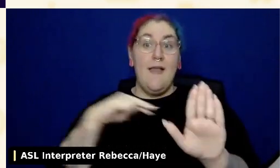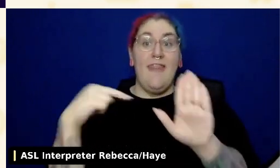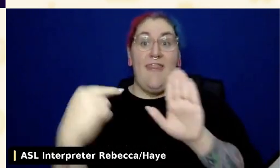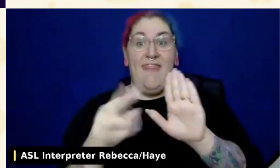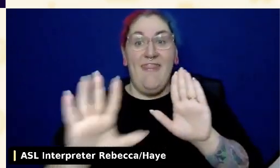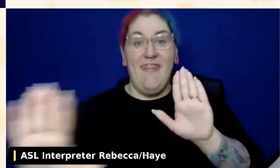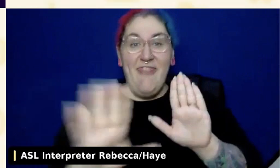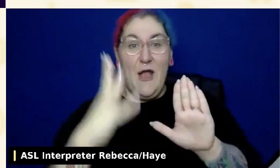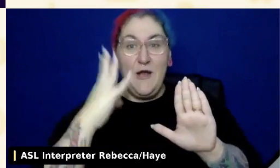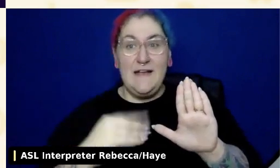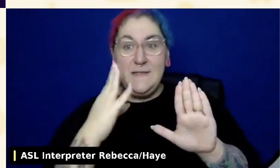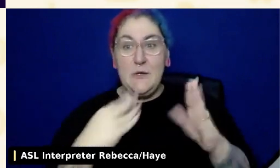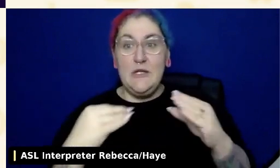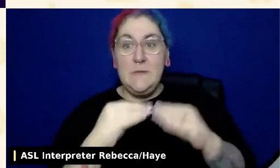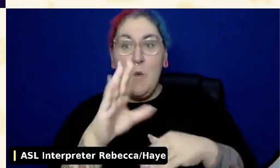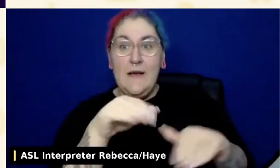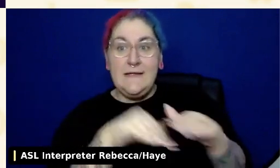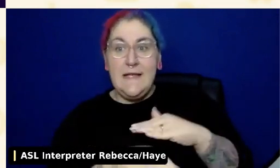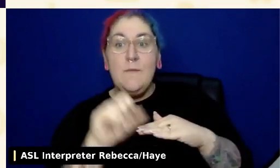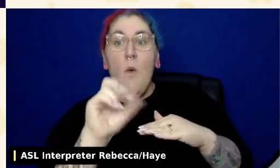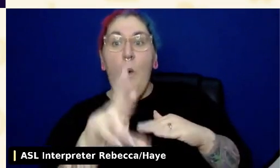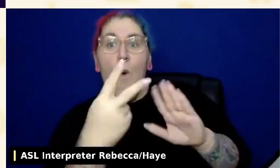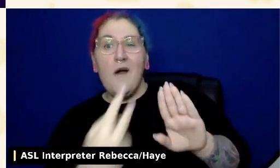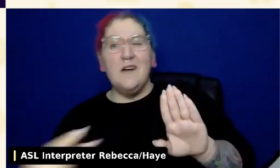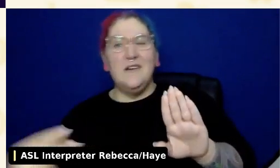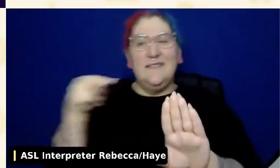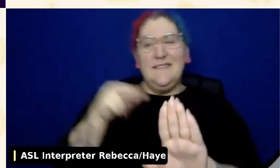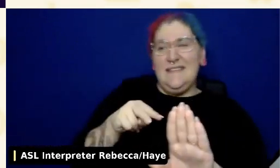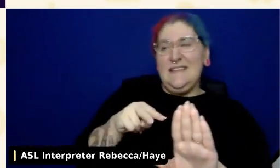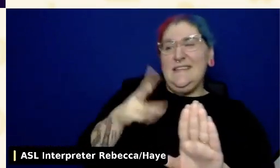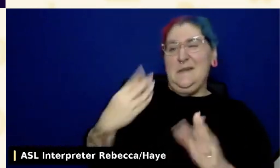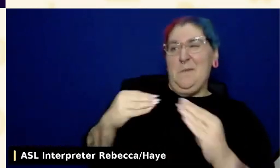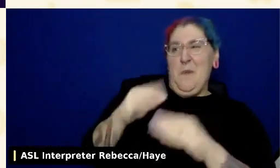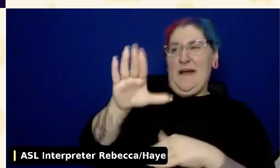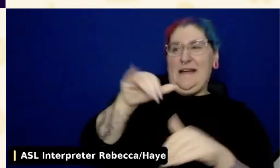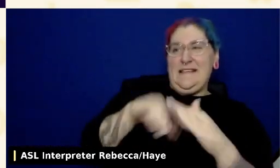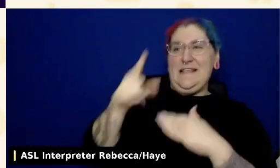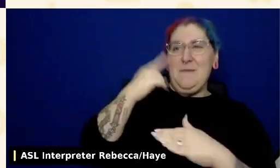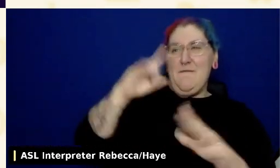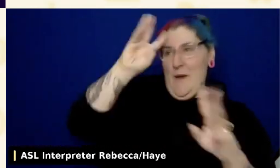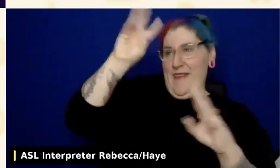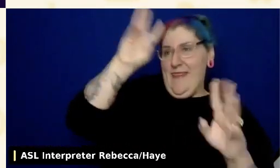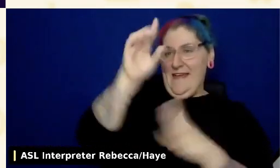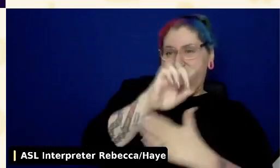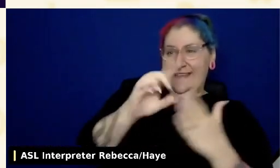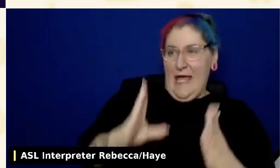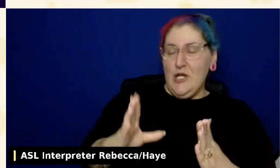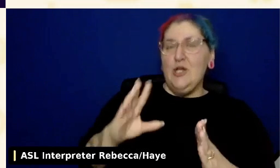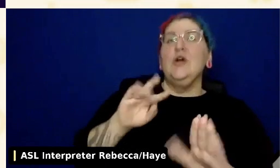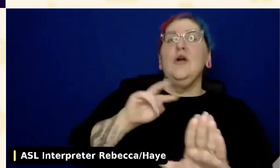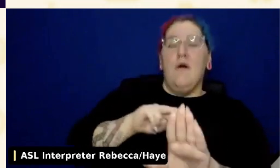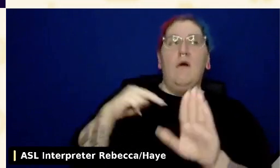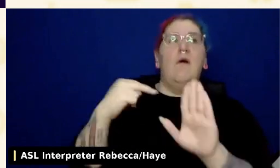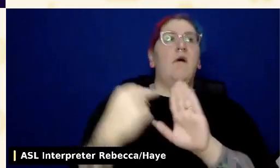with disabilities who may be editing your WordPress website. And then once you know that, I think the next thing